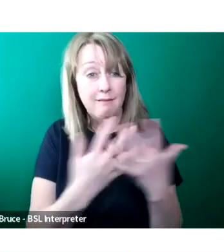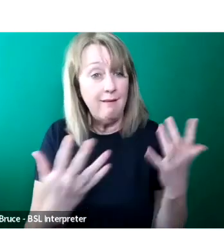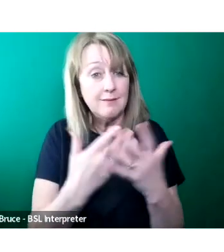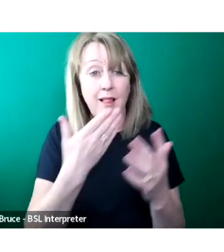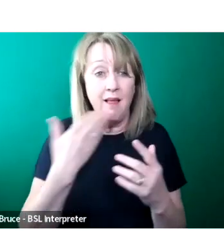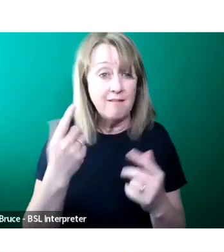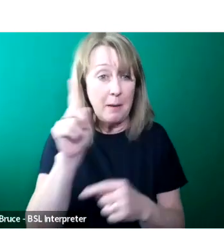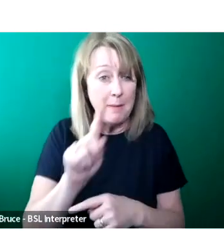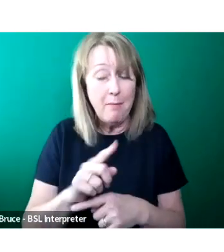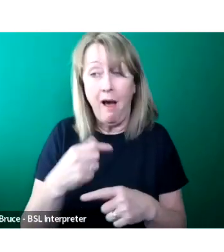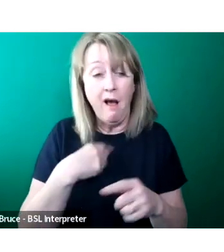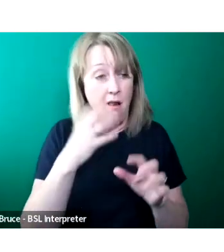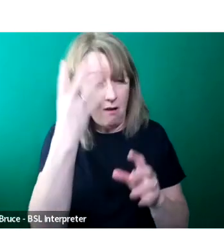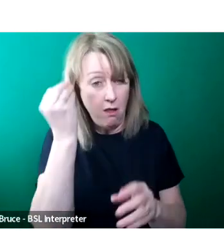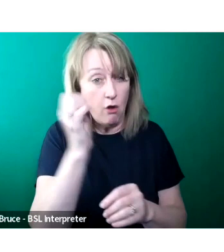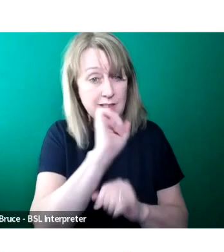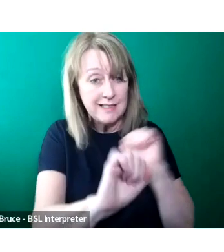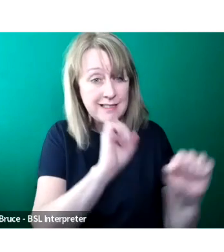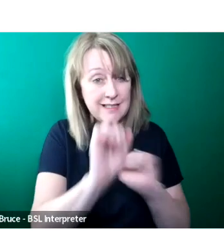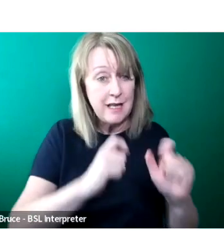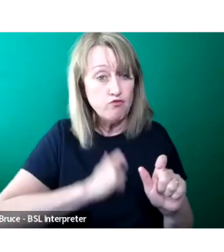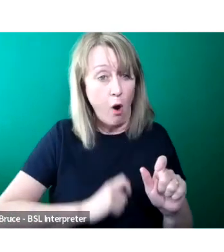different roles as well in the industry.